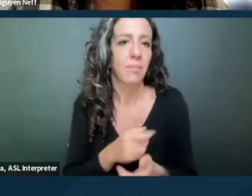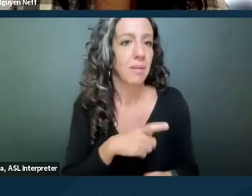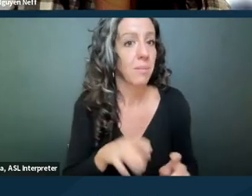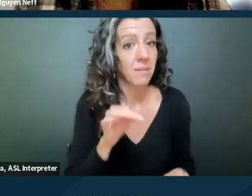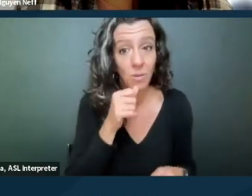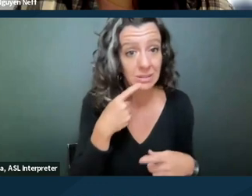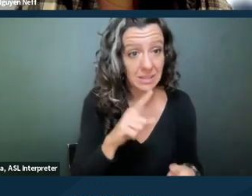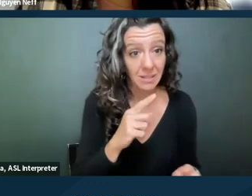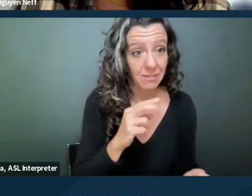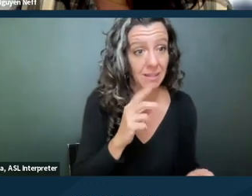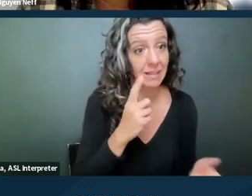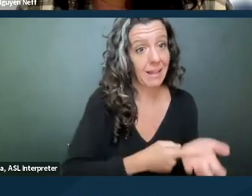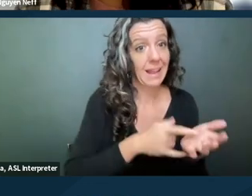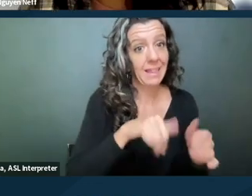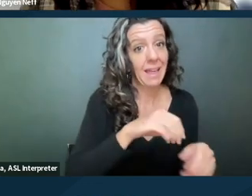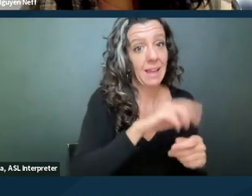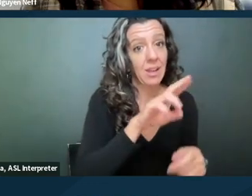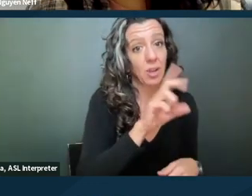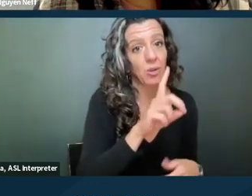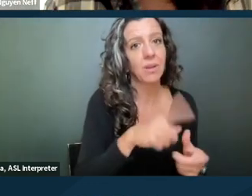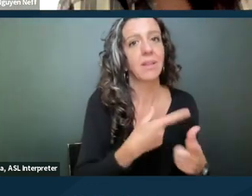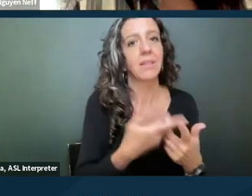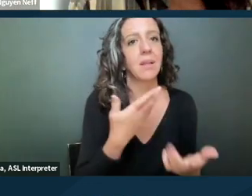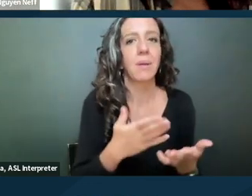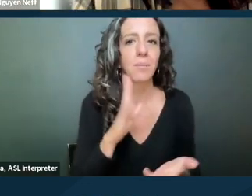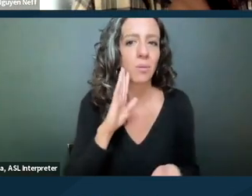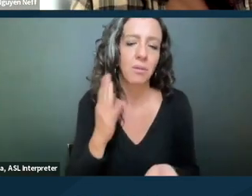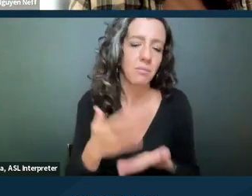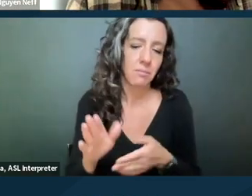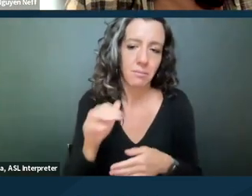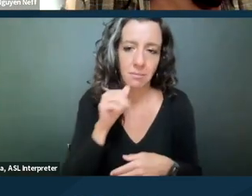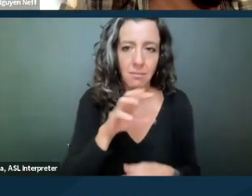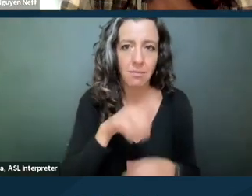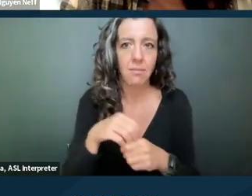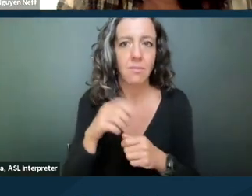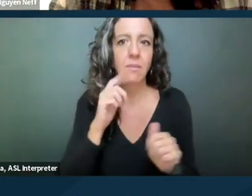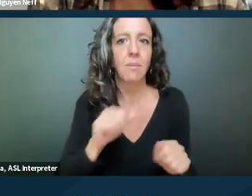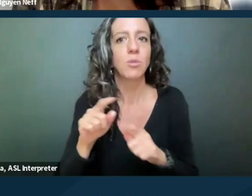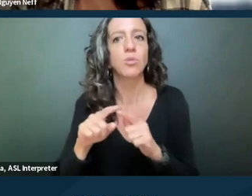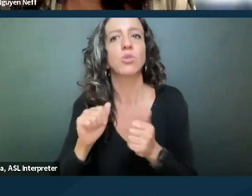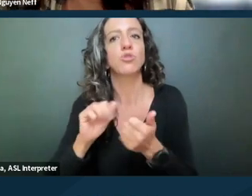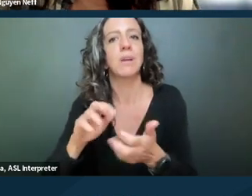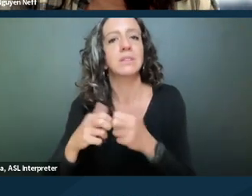you might, you'll be likely precluded from addressing that issue in an affirmative case.